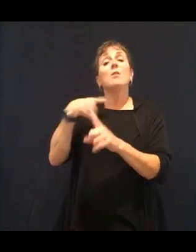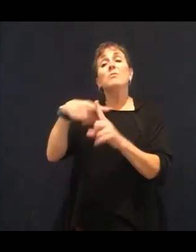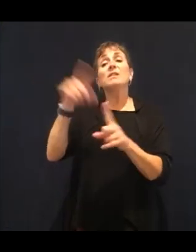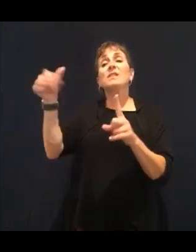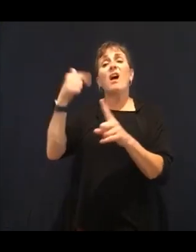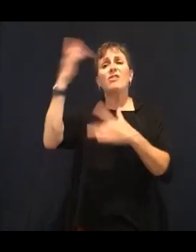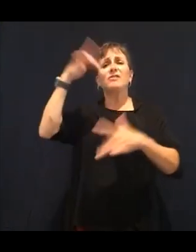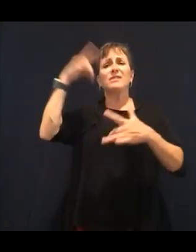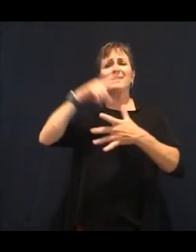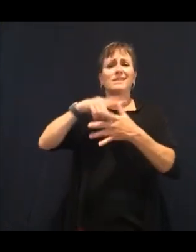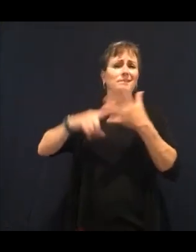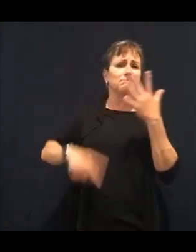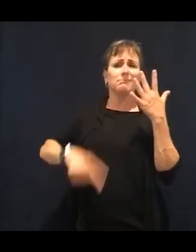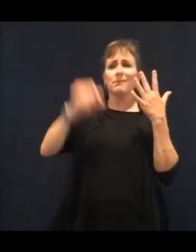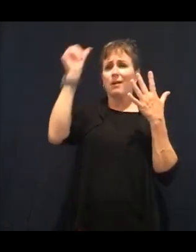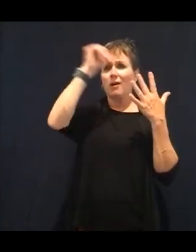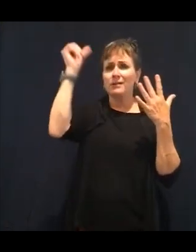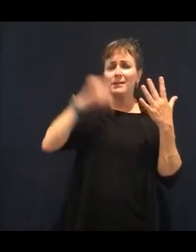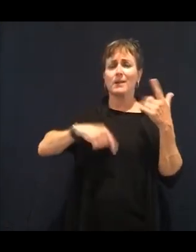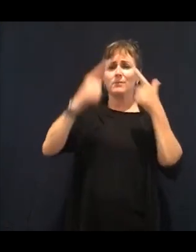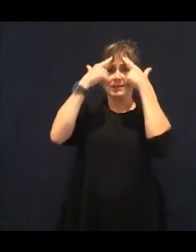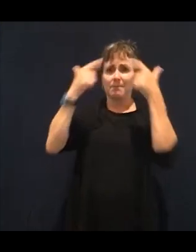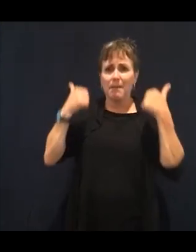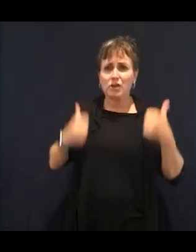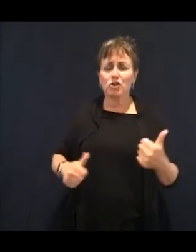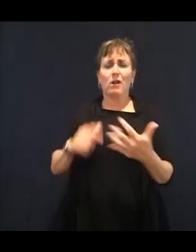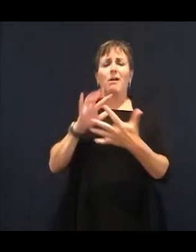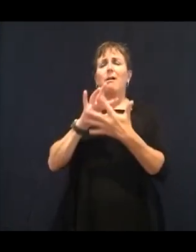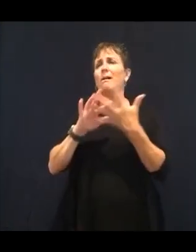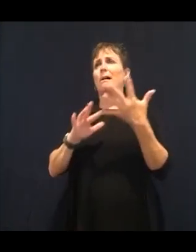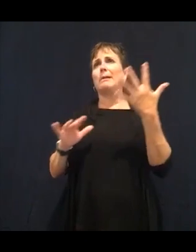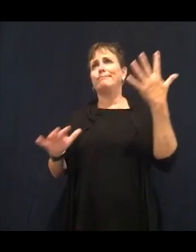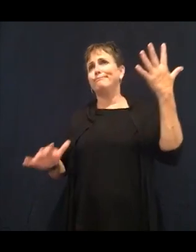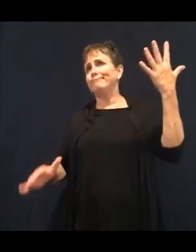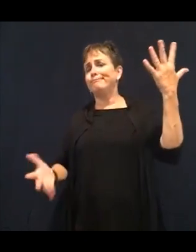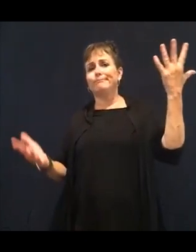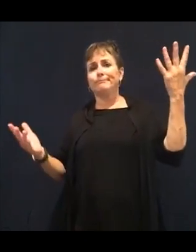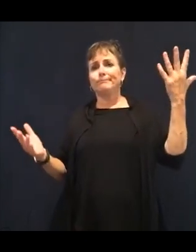fed by too much sugar in the system. And they did this